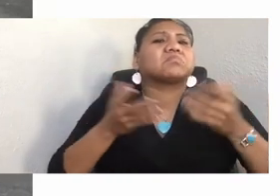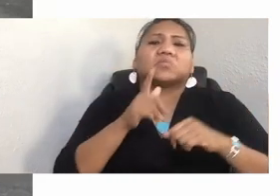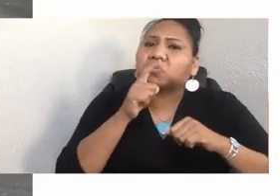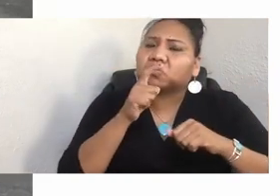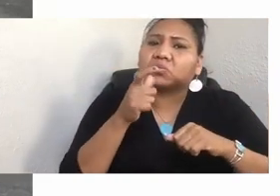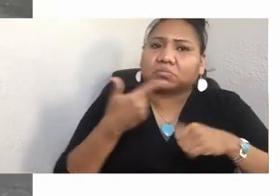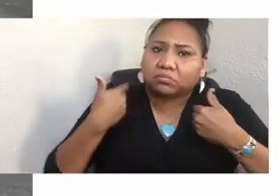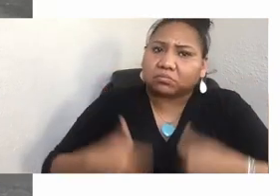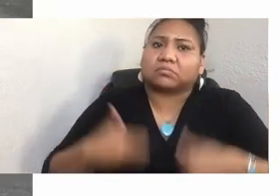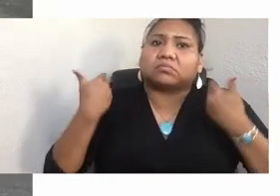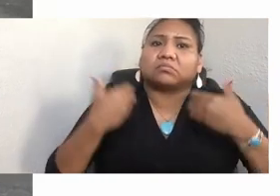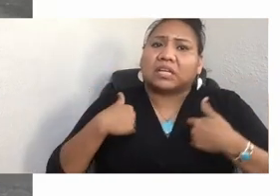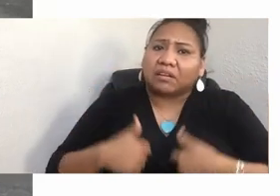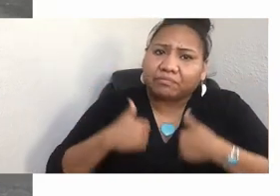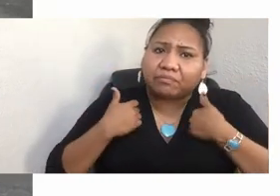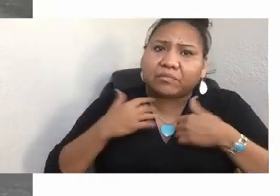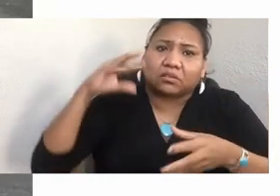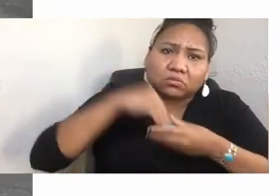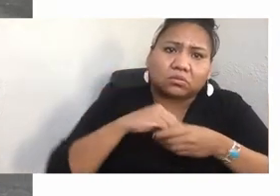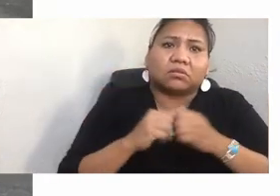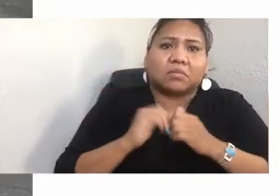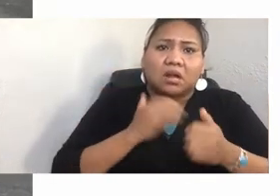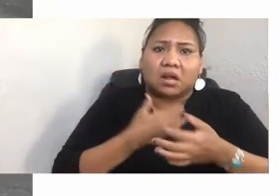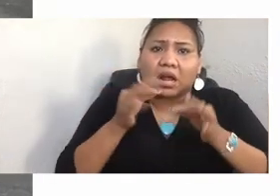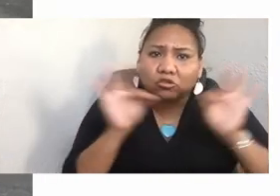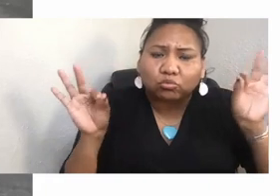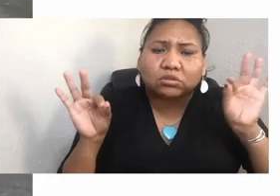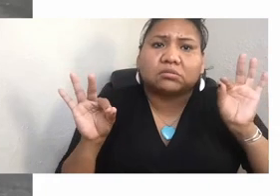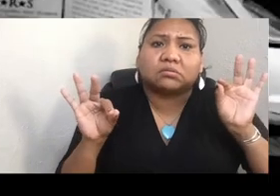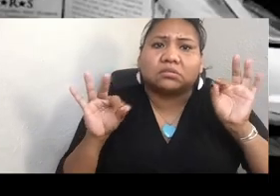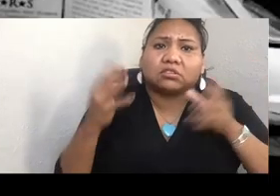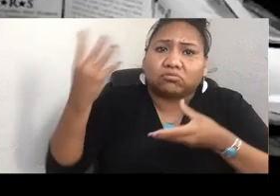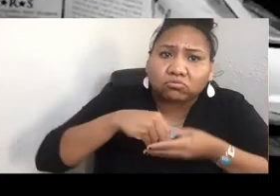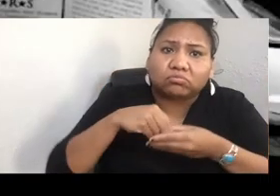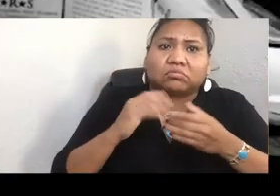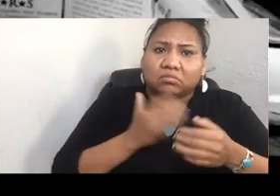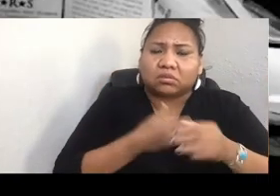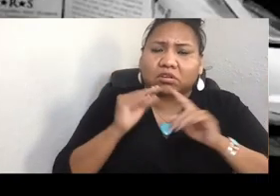in our own epistemology, as Dr. Greg Cajete explained.